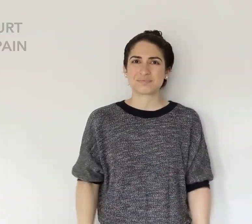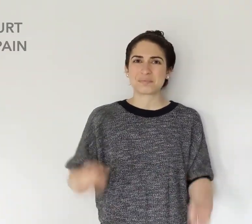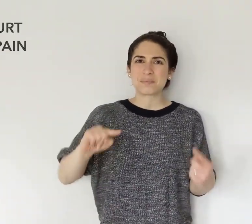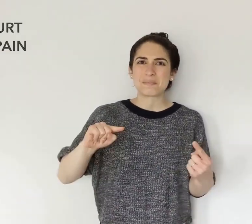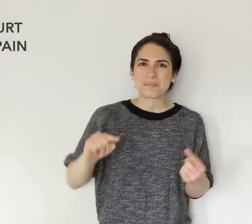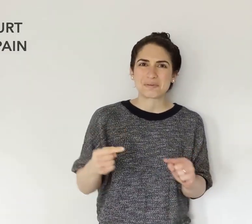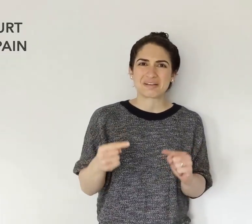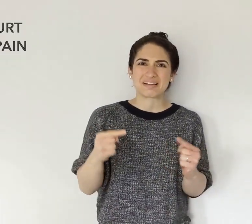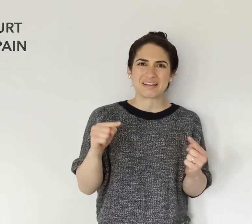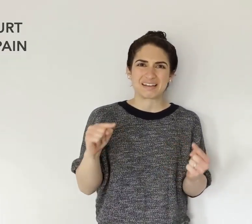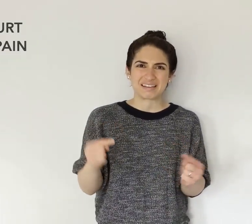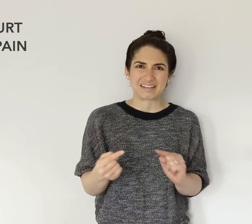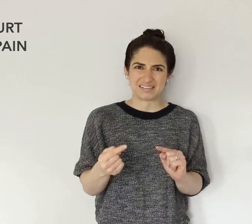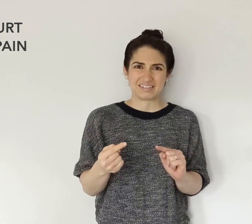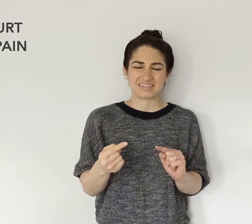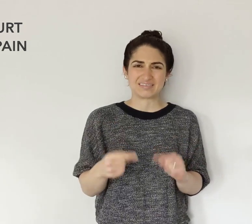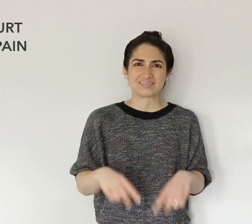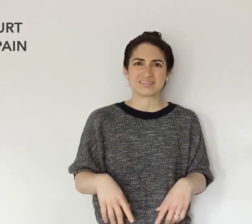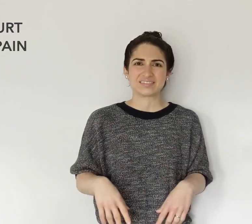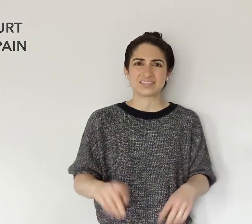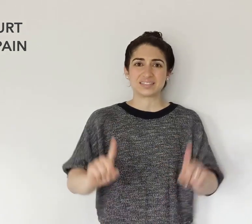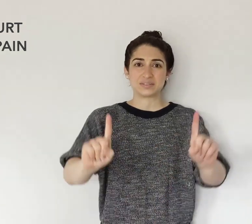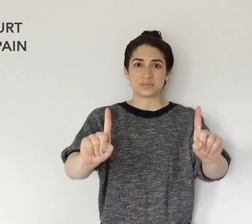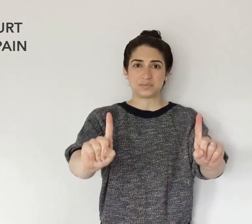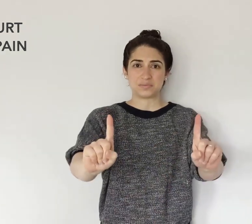HURT, or PAIN